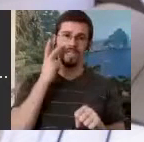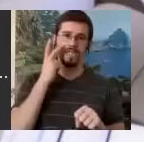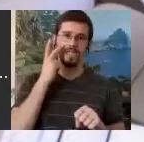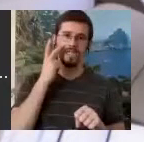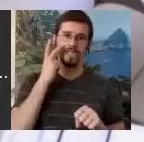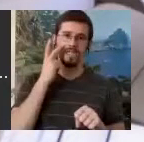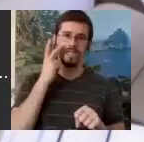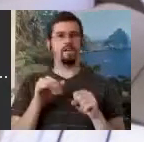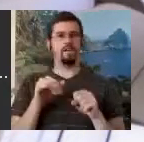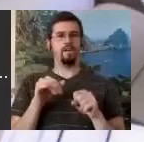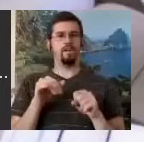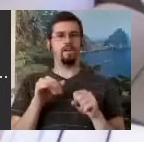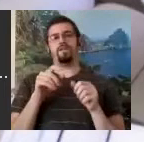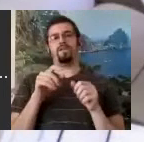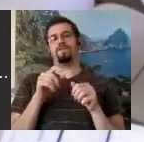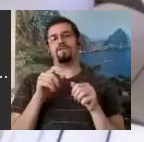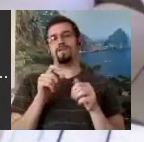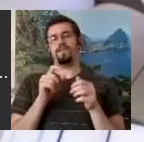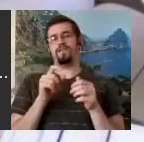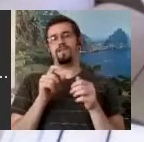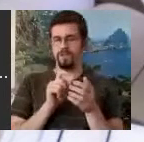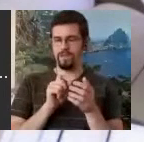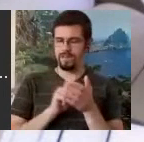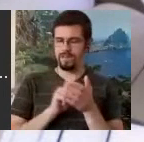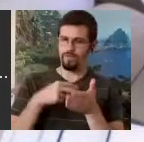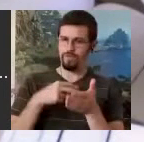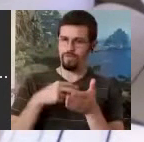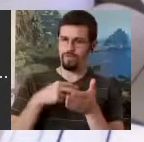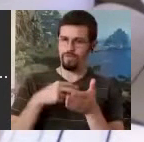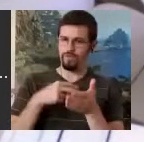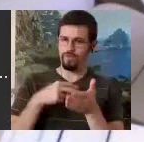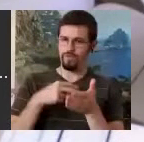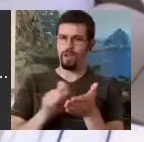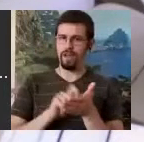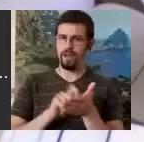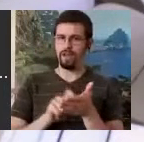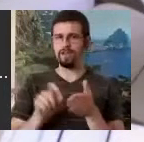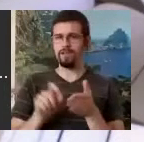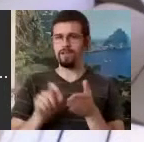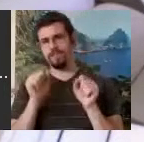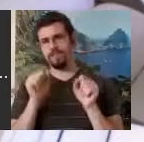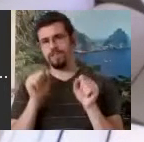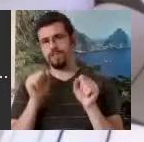had Pattern Stages too, in Sutton DanceWriting, later. I also want you to